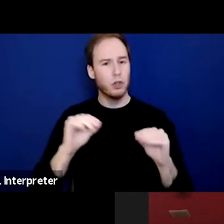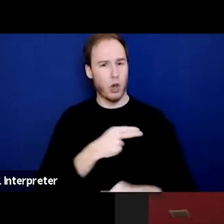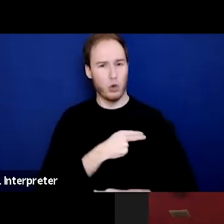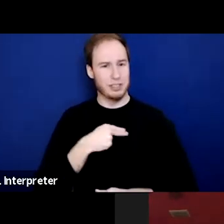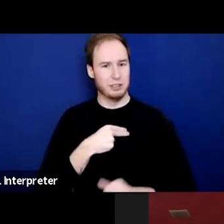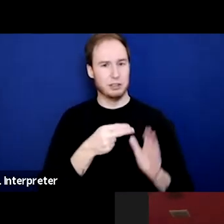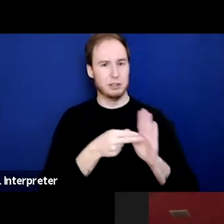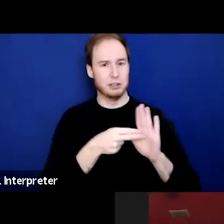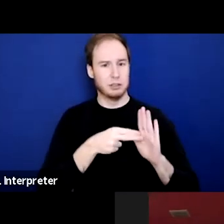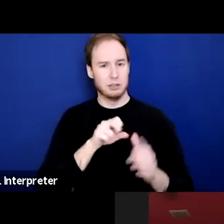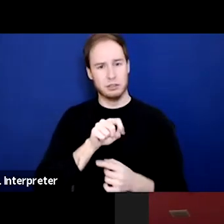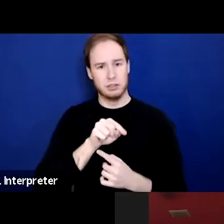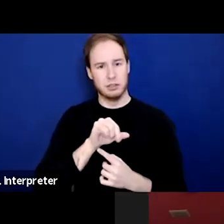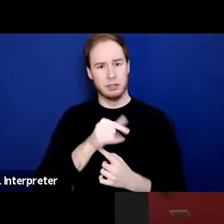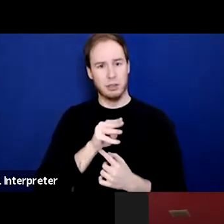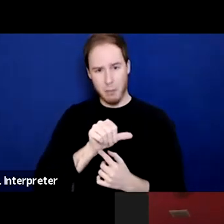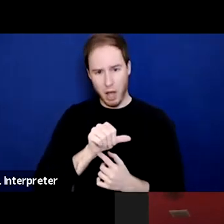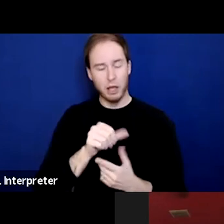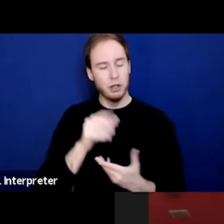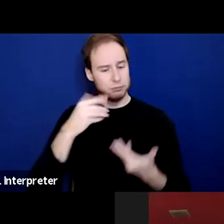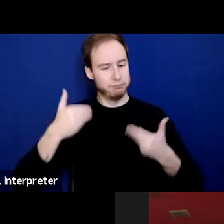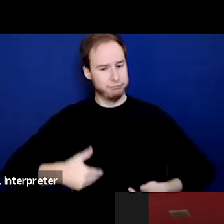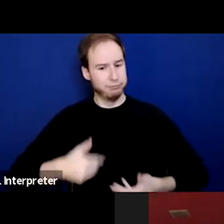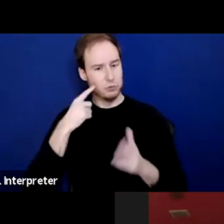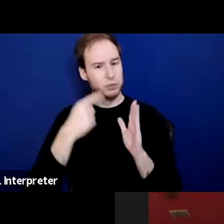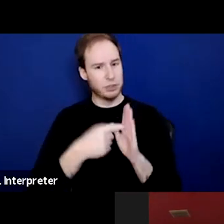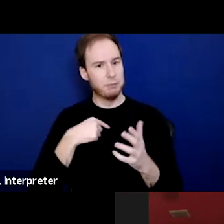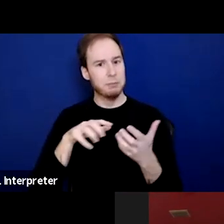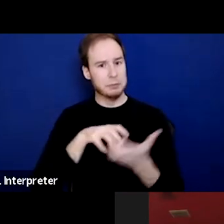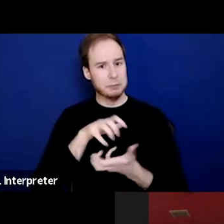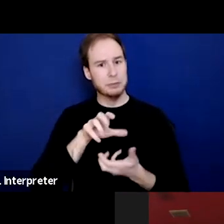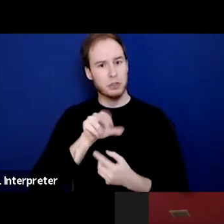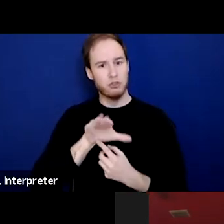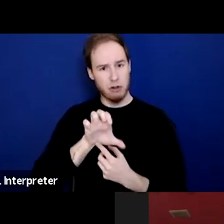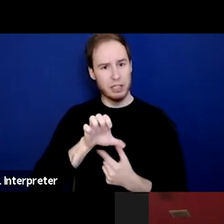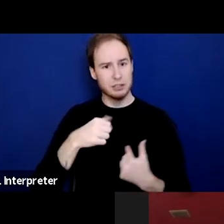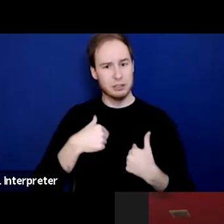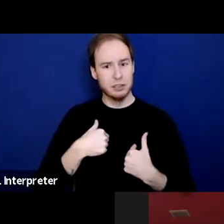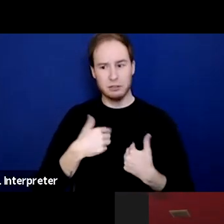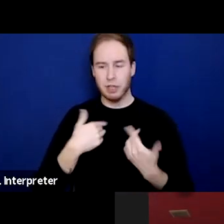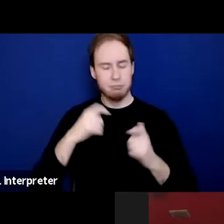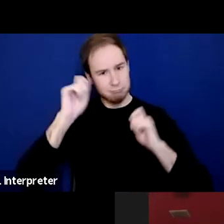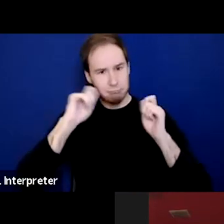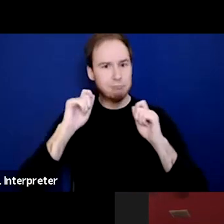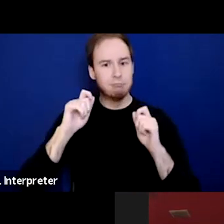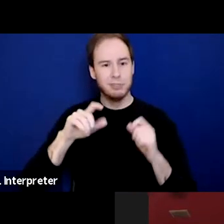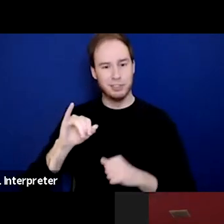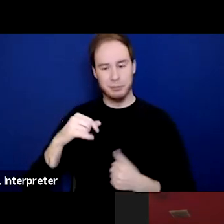We often talk about I'm biracial and I am very expressive. JC and I like to share this,